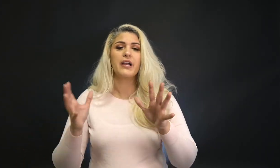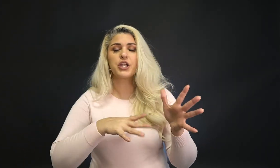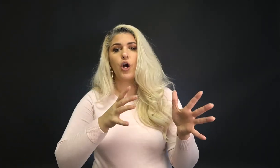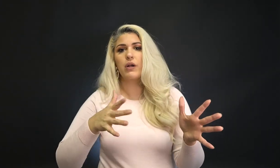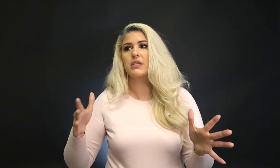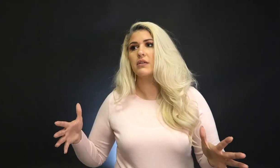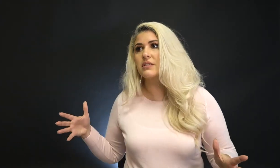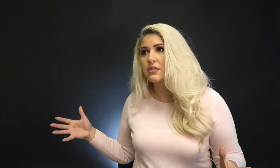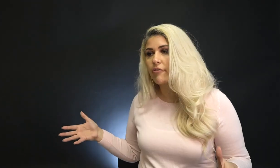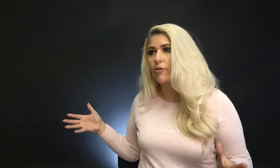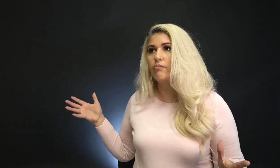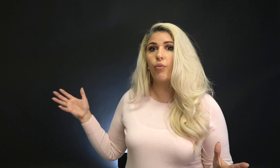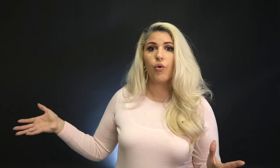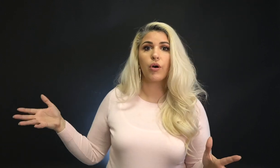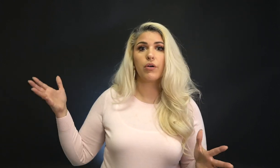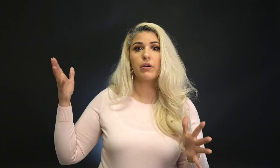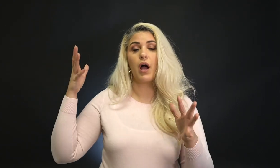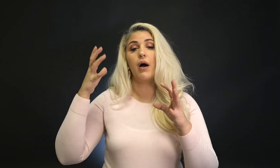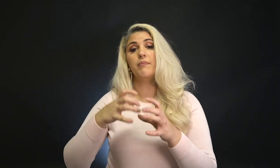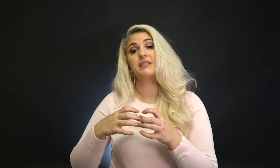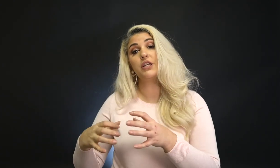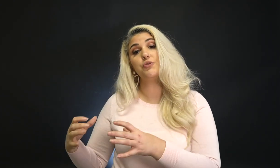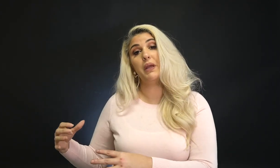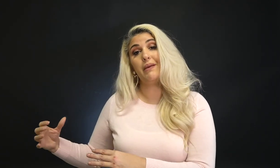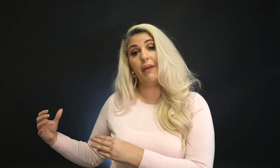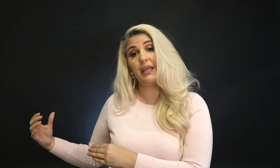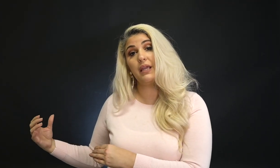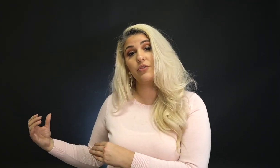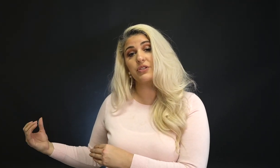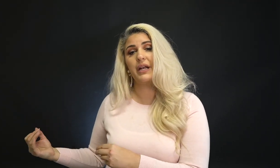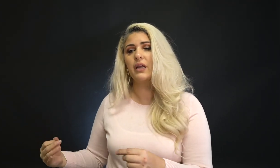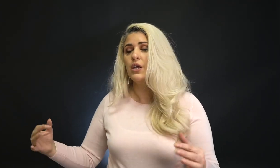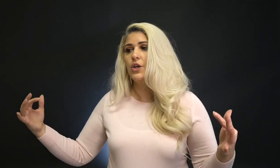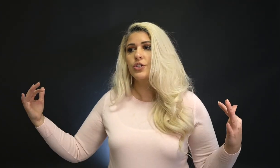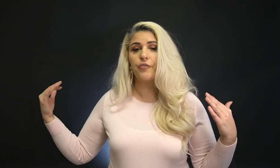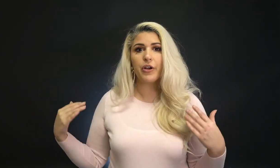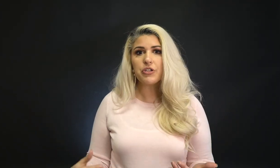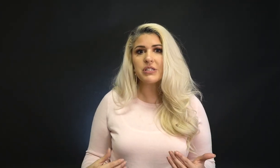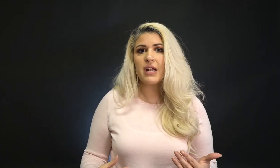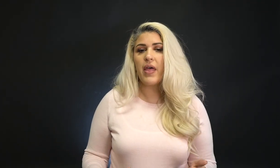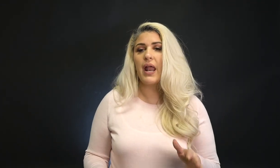I actually go into several more mistakes you may be making in your signing. So if you're interested in that,